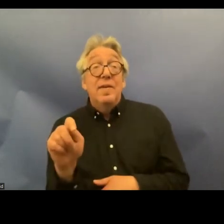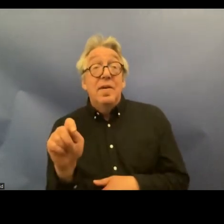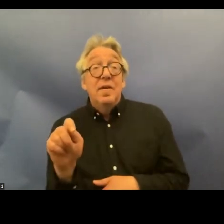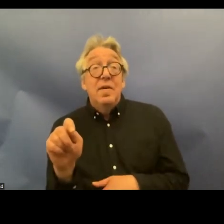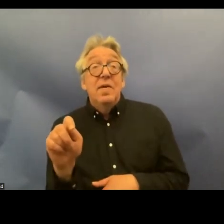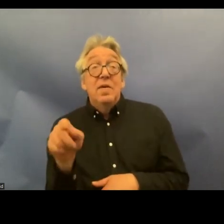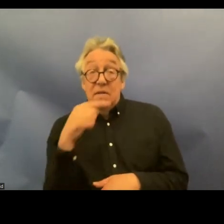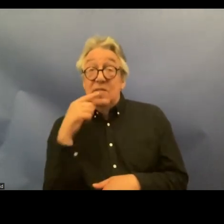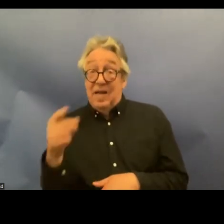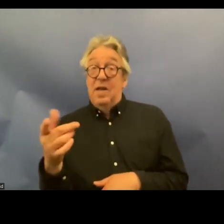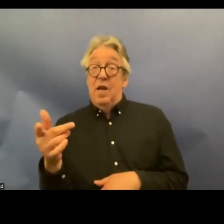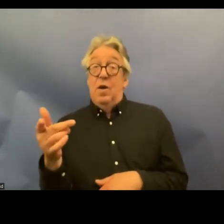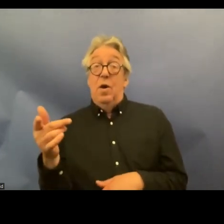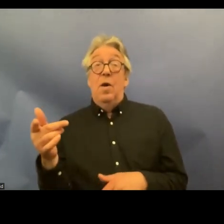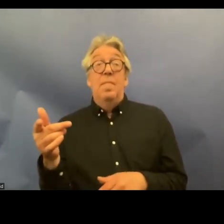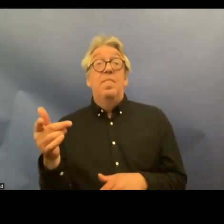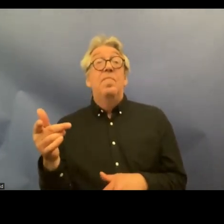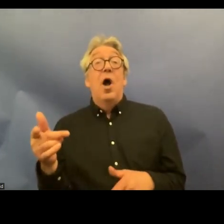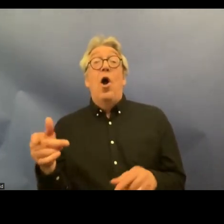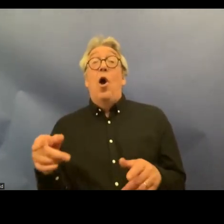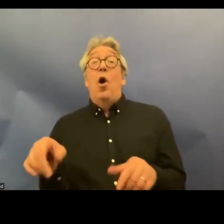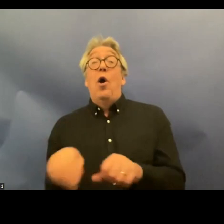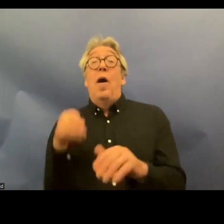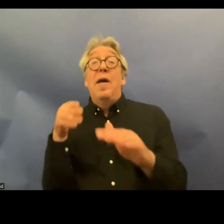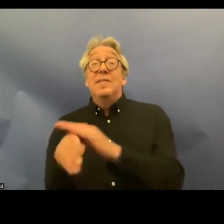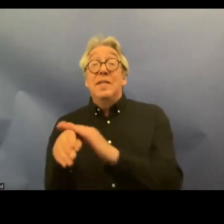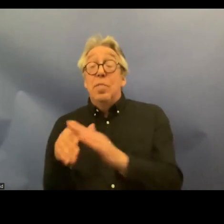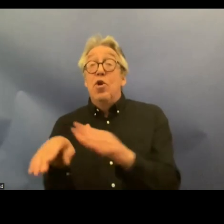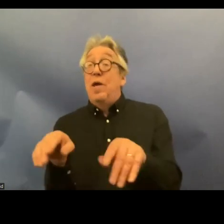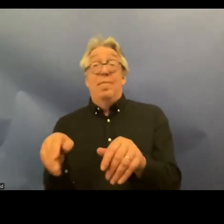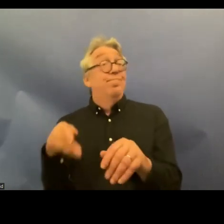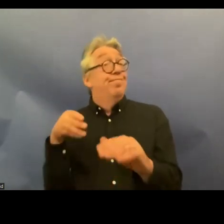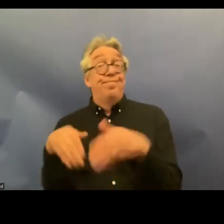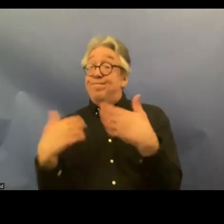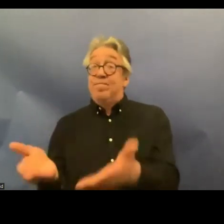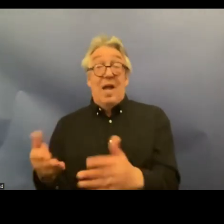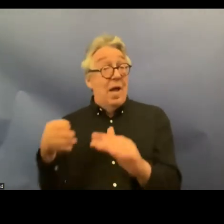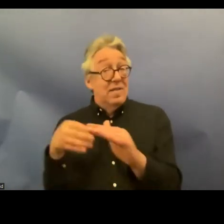an independent CR for discrimination into the equality